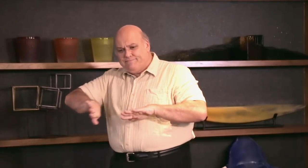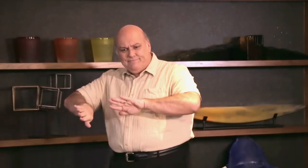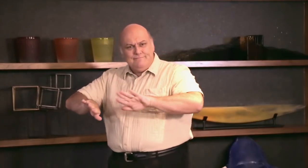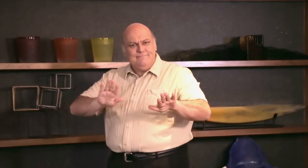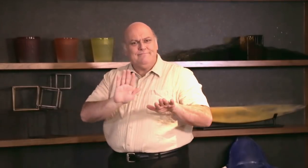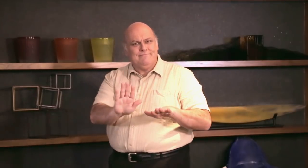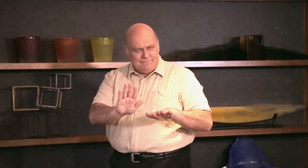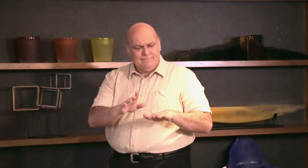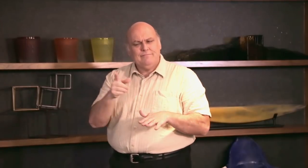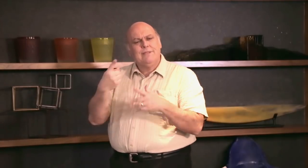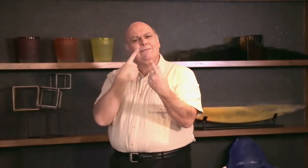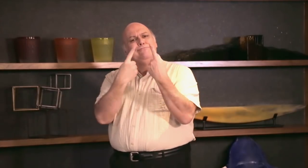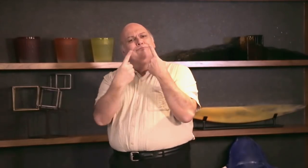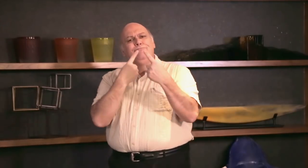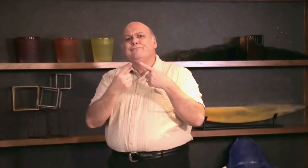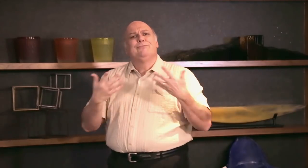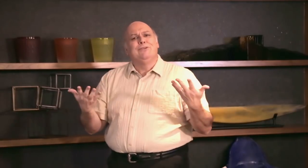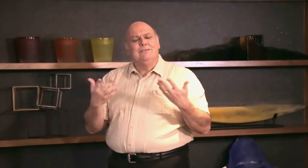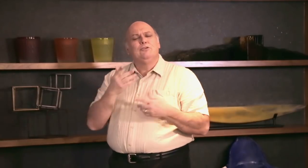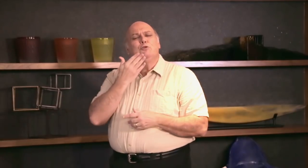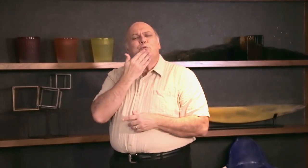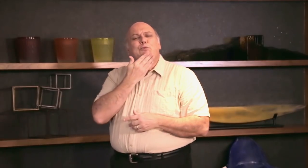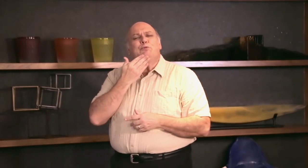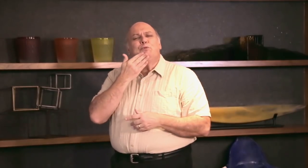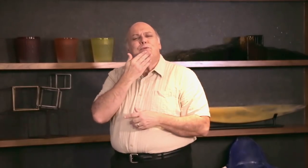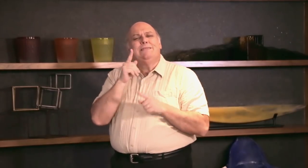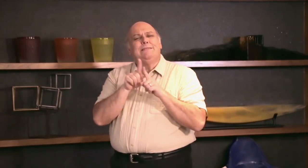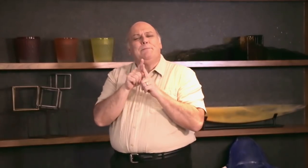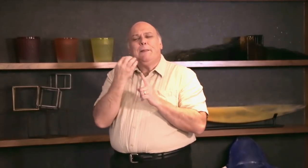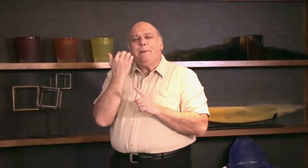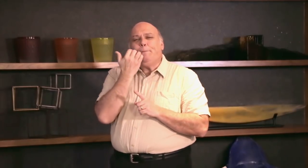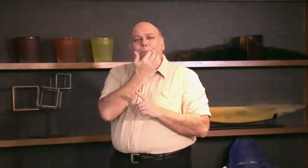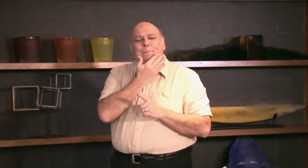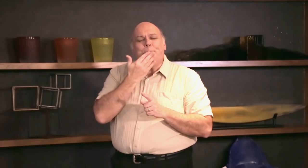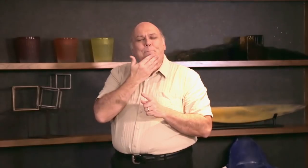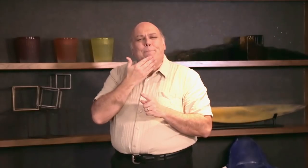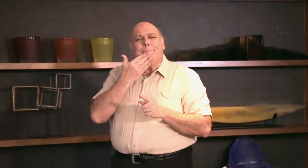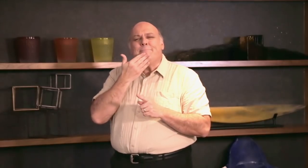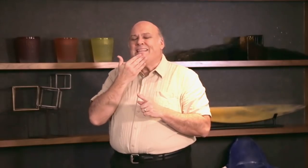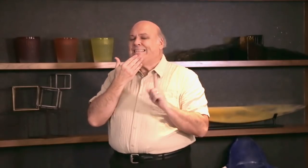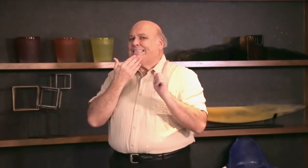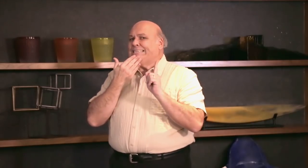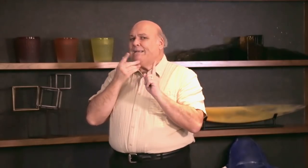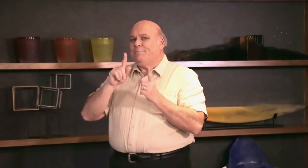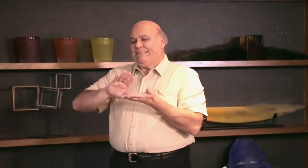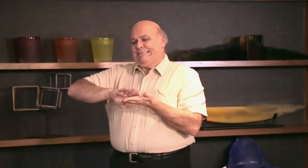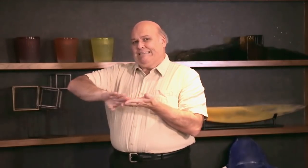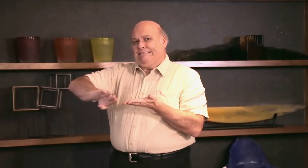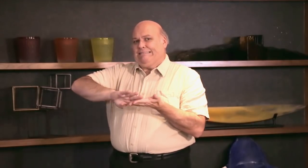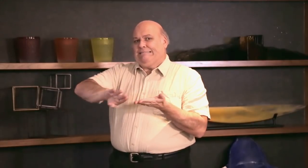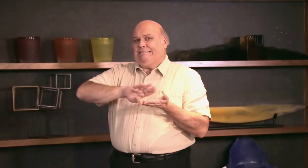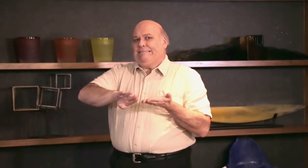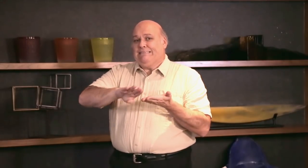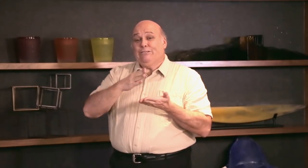food items when preparing something. this time a "Sugar Free" Diet... avoiding use of sugar which